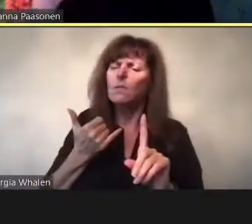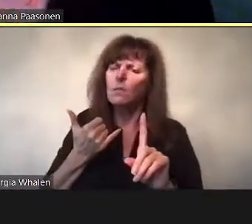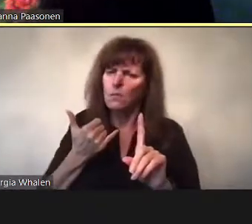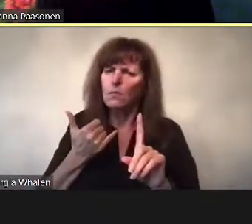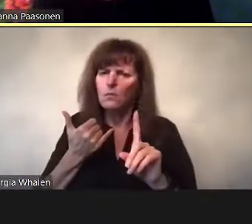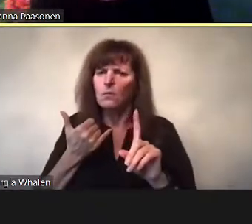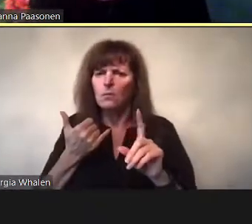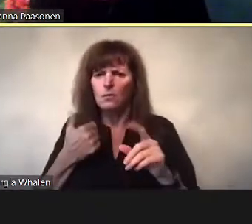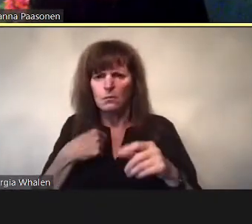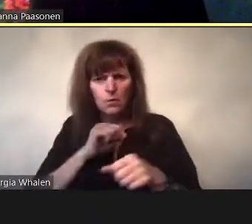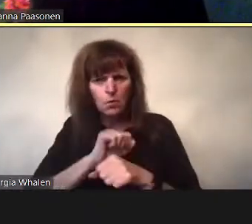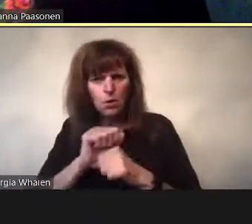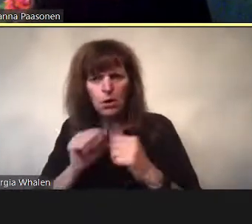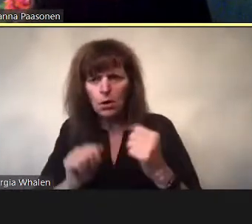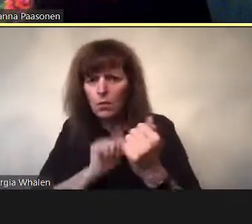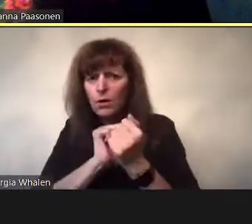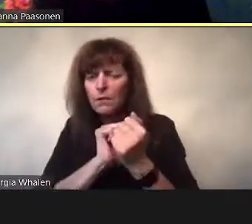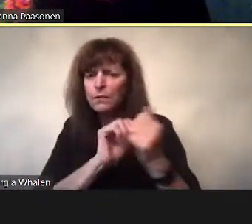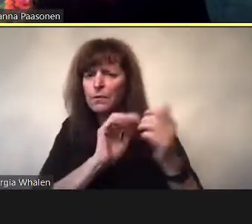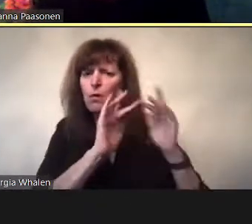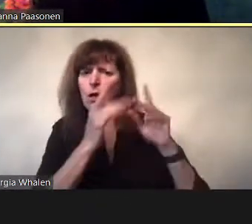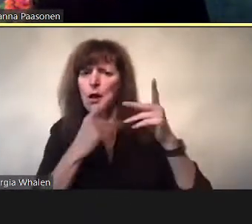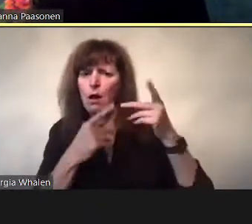This also means that content that features nudity or sexuality, it falls into the category of porn just like that.